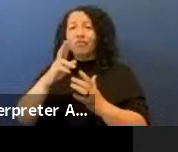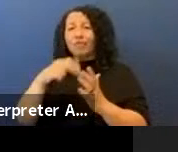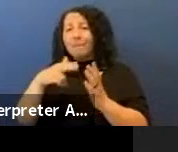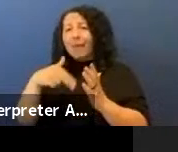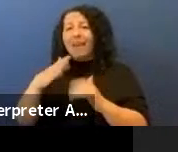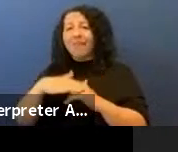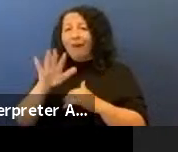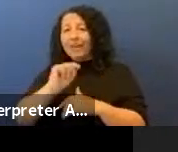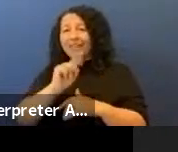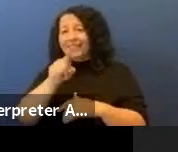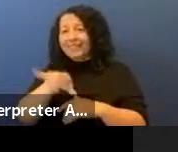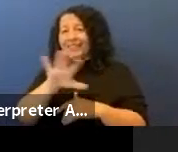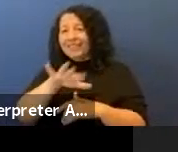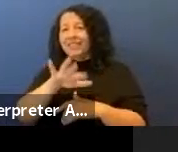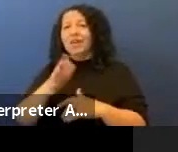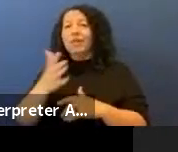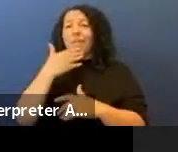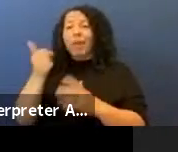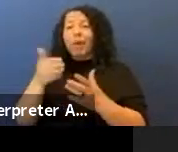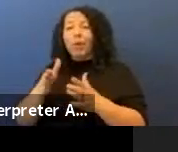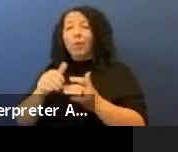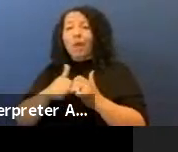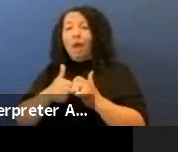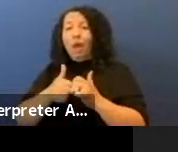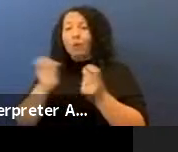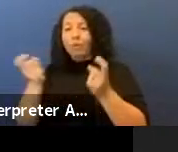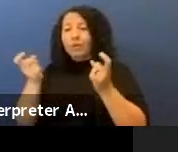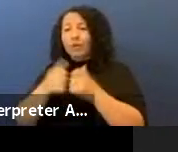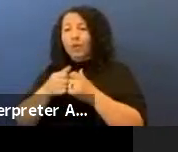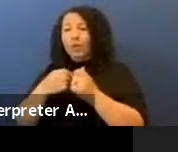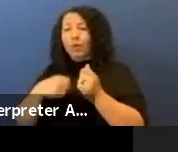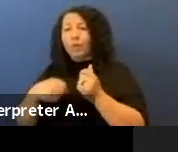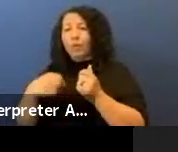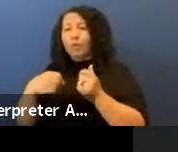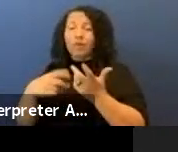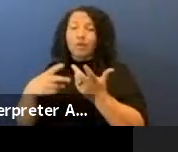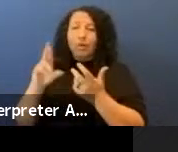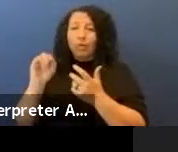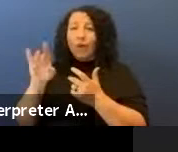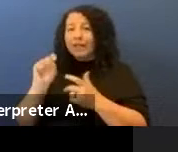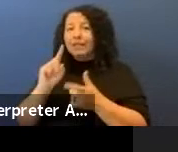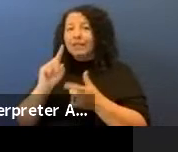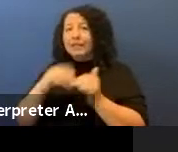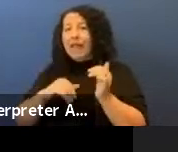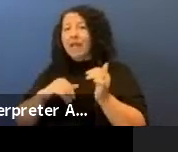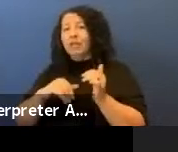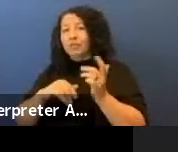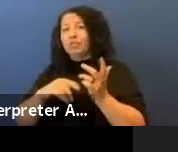than to approximate blood dripping from it because that's what happens.